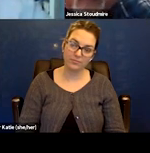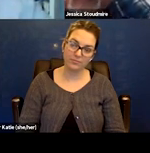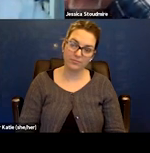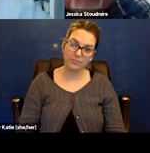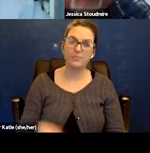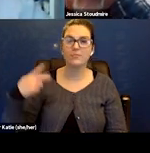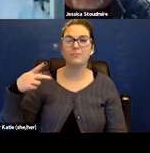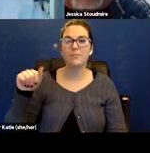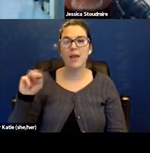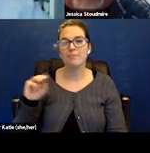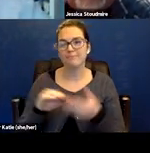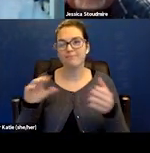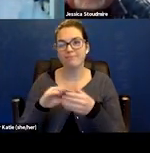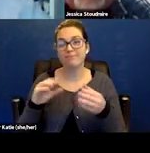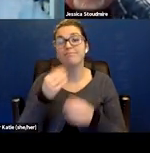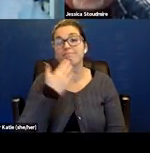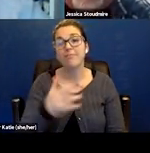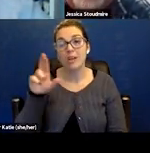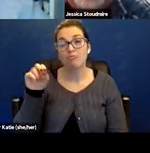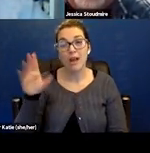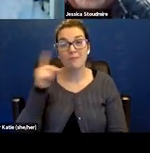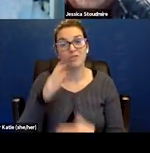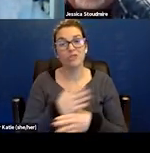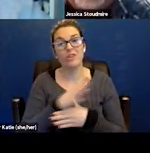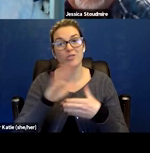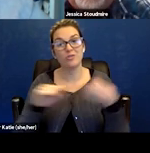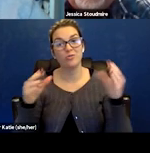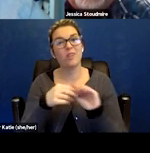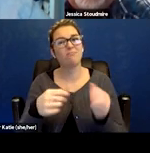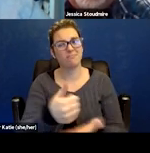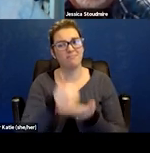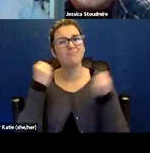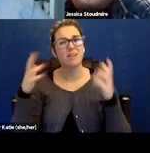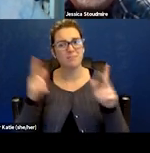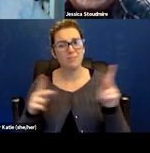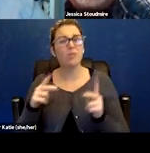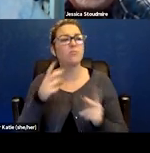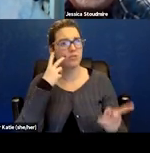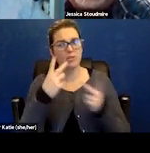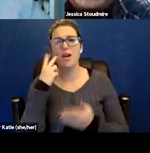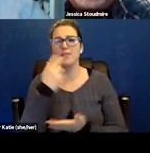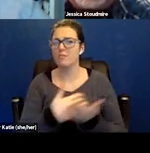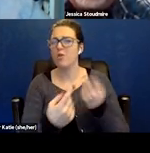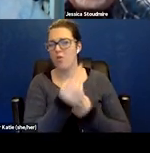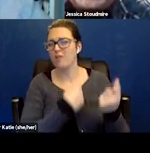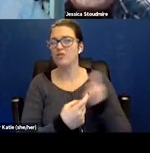Thank you so much Rob for sharing your story. You're helping so many. And we've received a few questions that are thanking you for your service